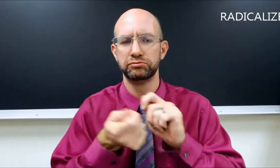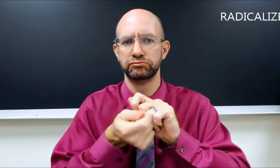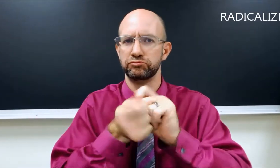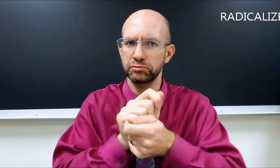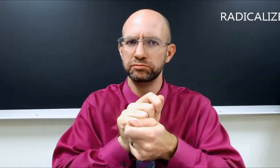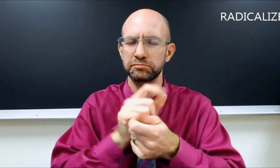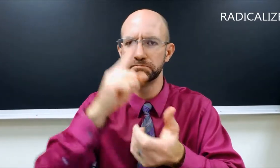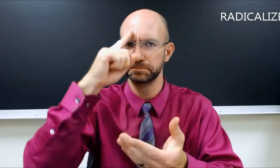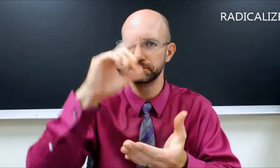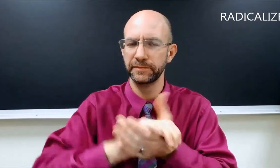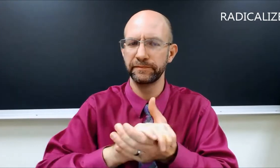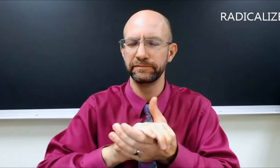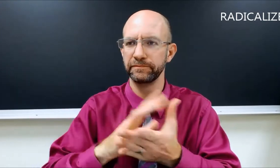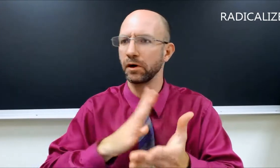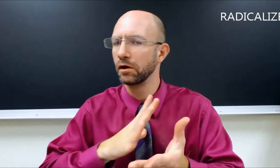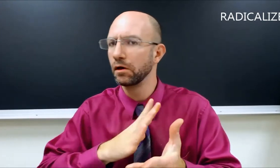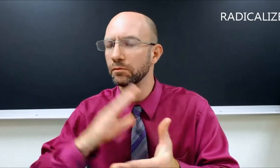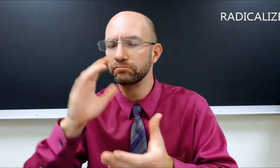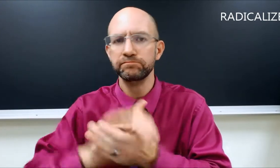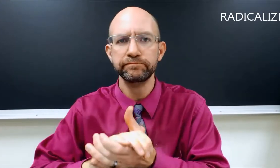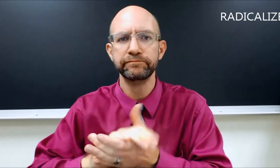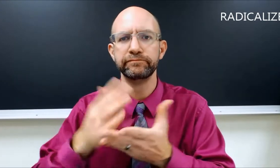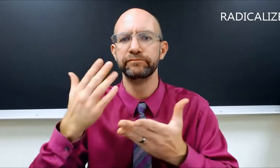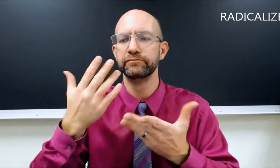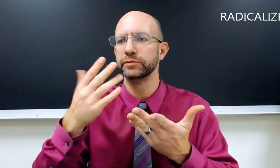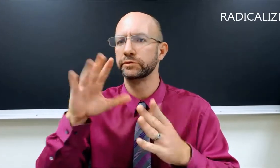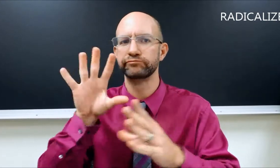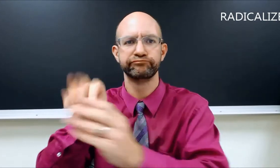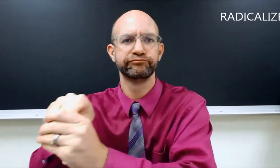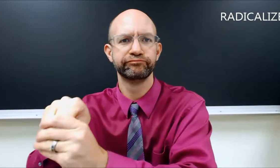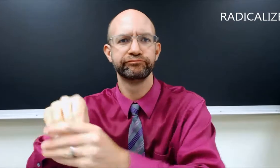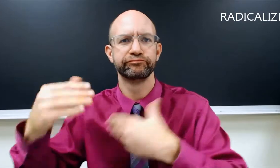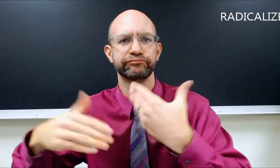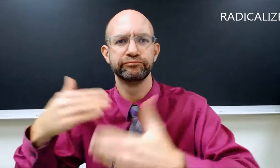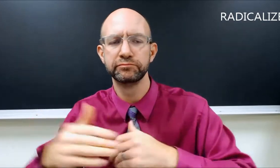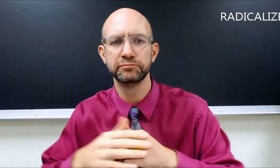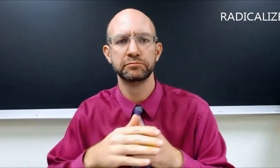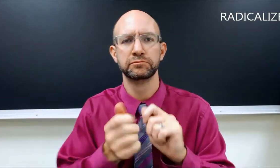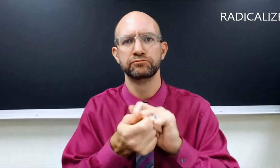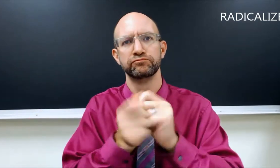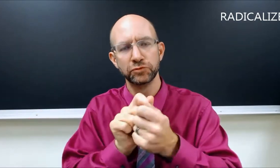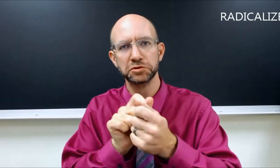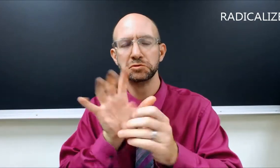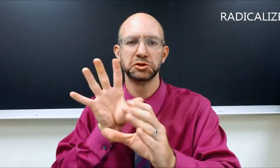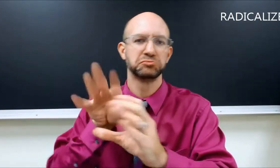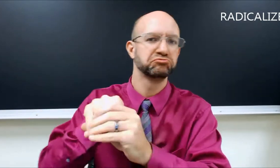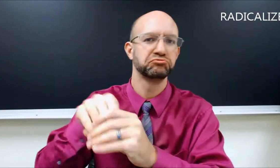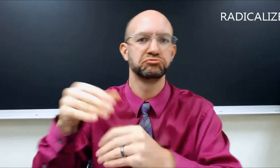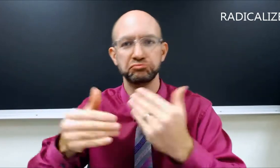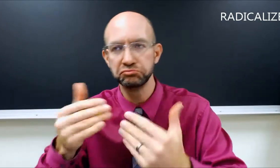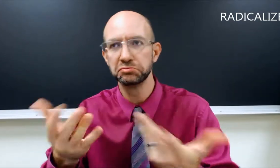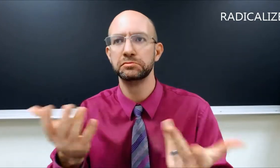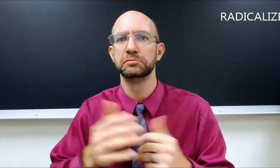Their beliefs are changed, and they adopt these beliefs. They become involved with the party. CHANGE, INVOLVE, PROGRESS